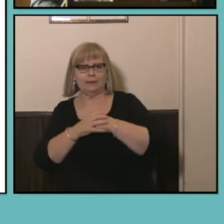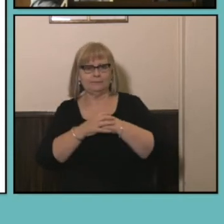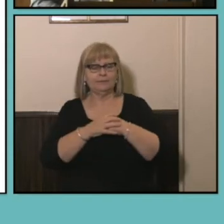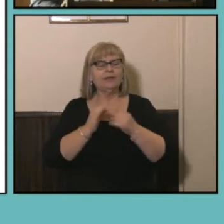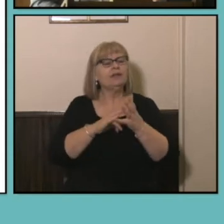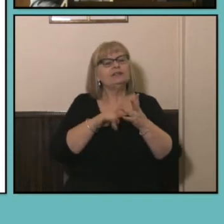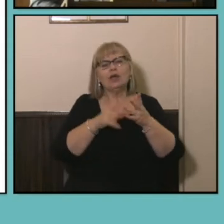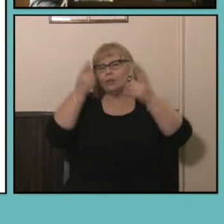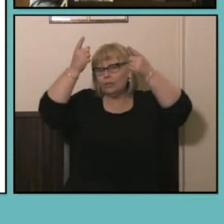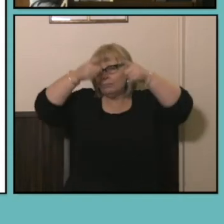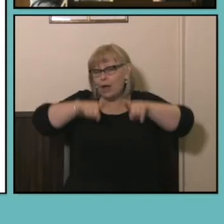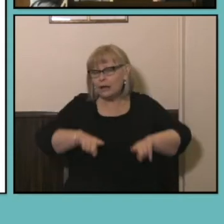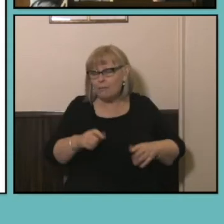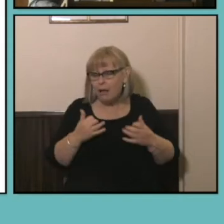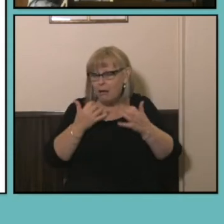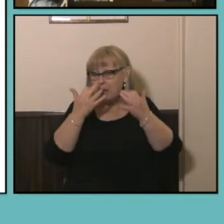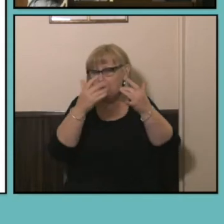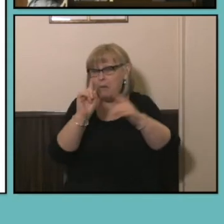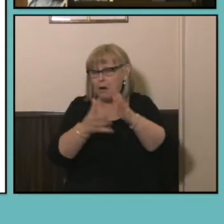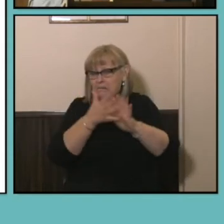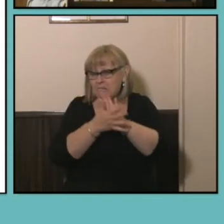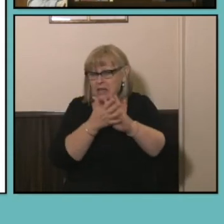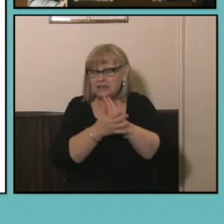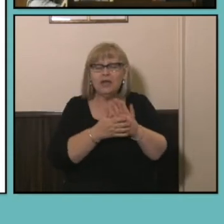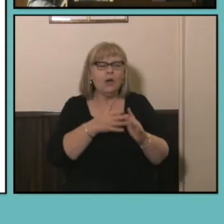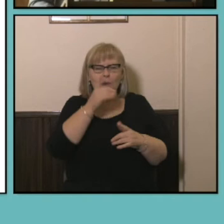records in the Census Data enable you to do things that you really can't do from